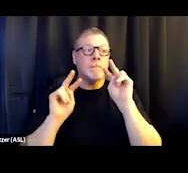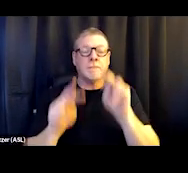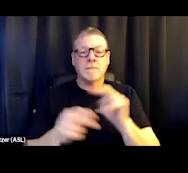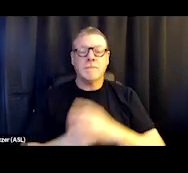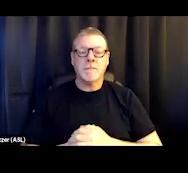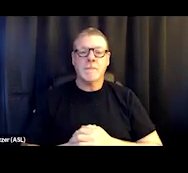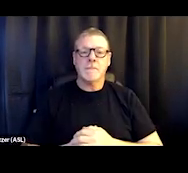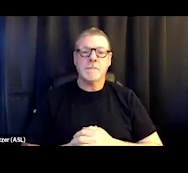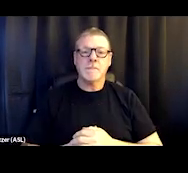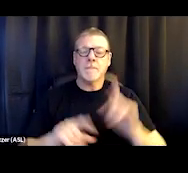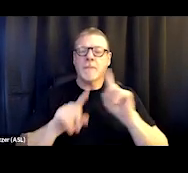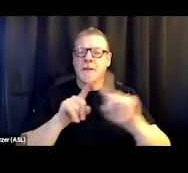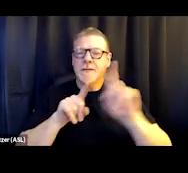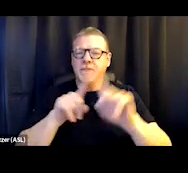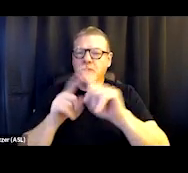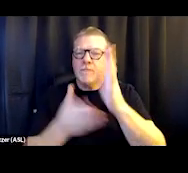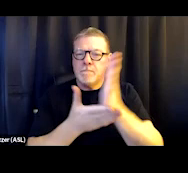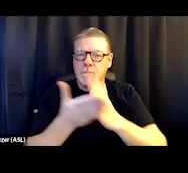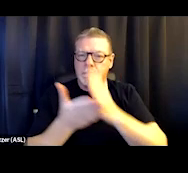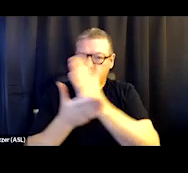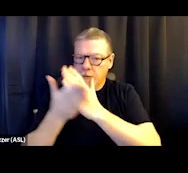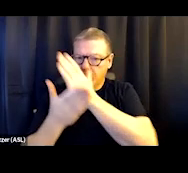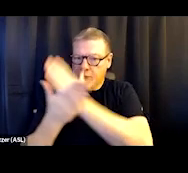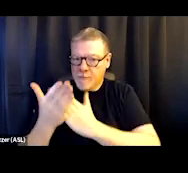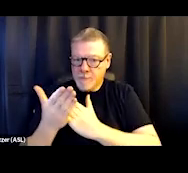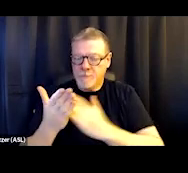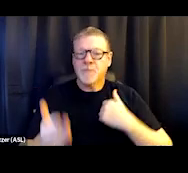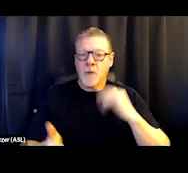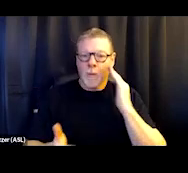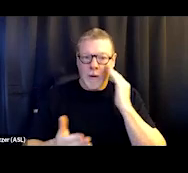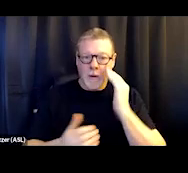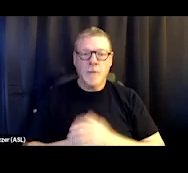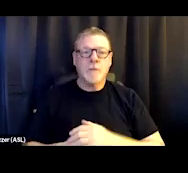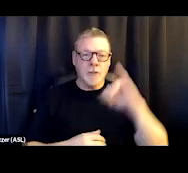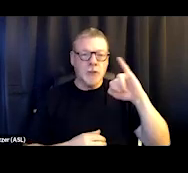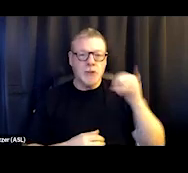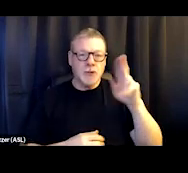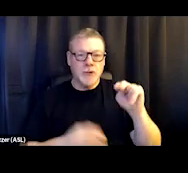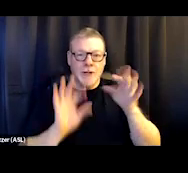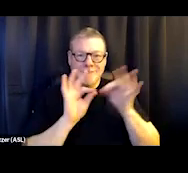these different elements that we know, and John was speaking about the different partnerships.